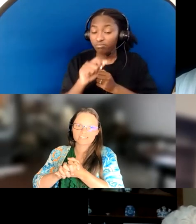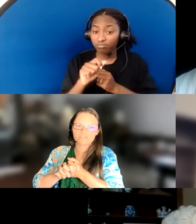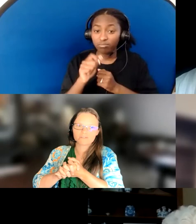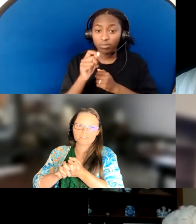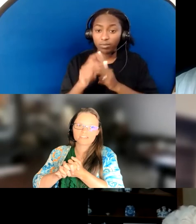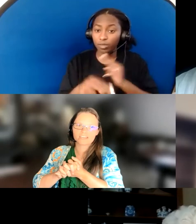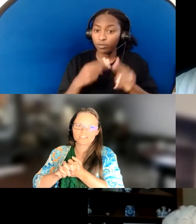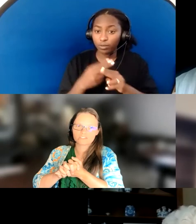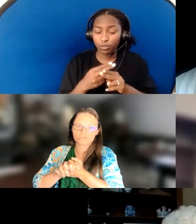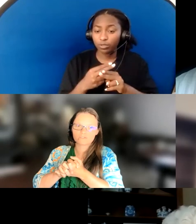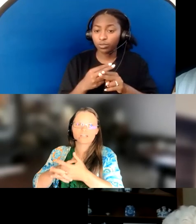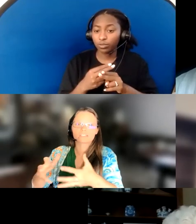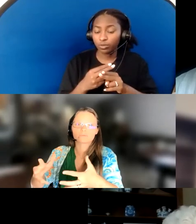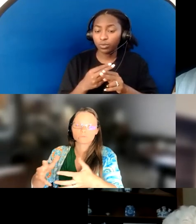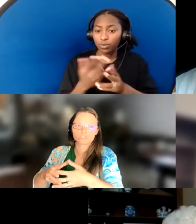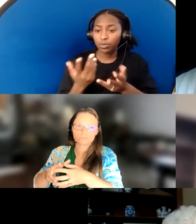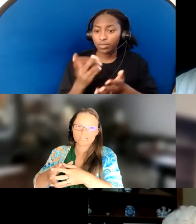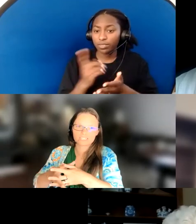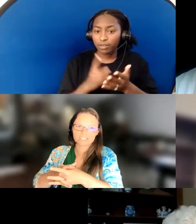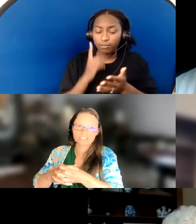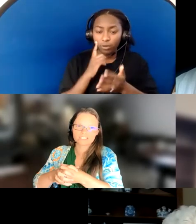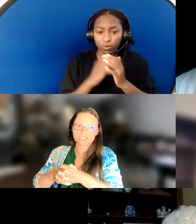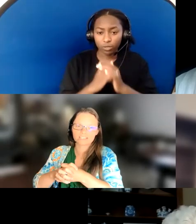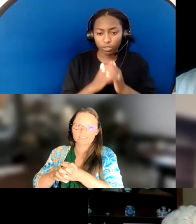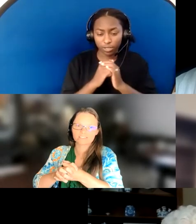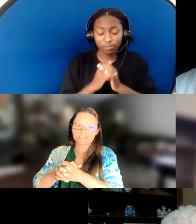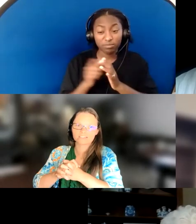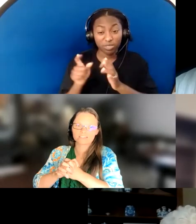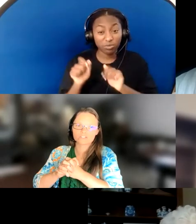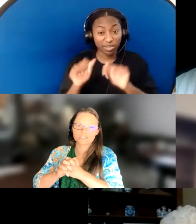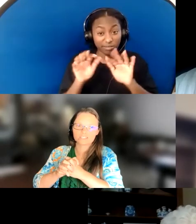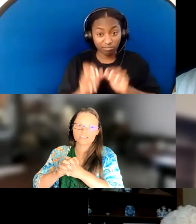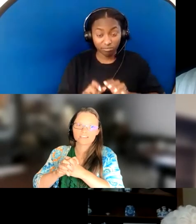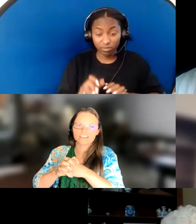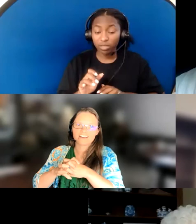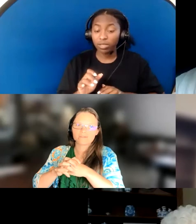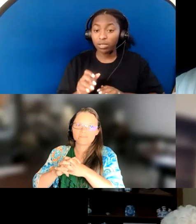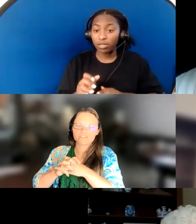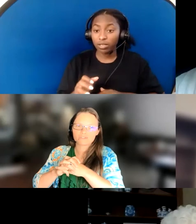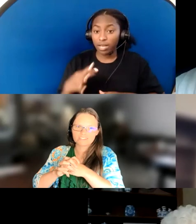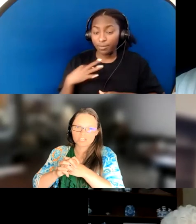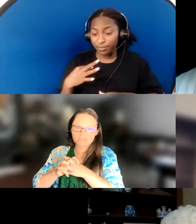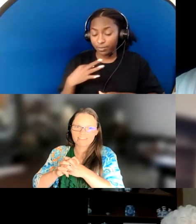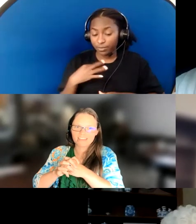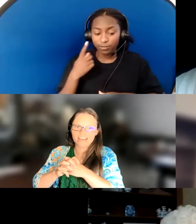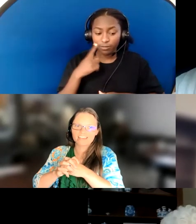and write one that has to do directly with worship practices and increasing everyone's engagement in that,